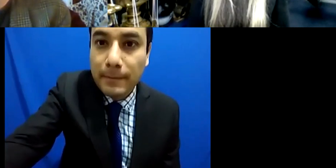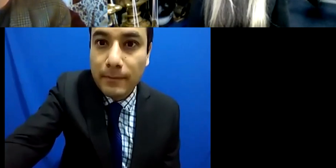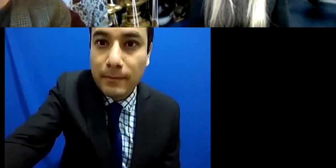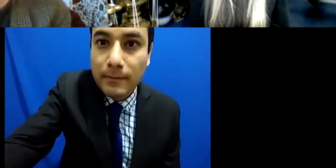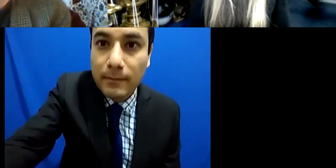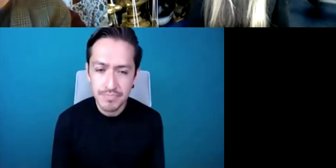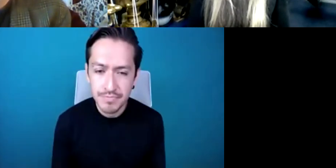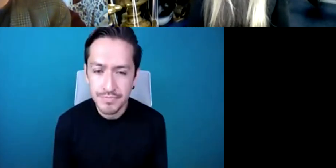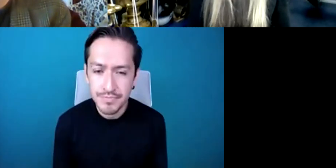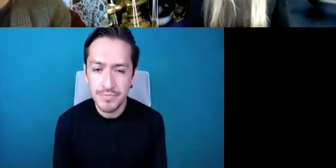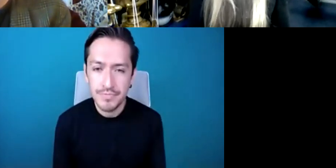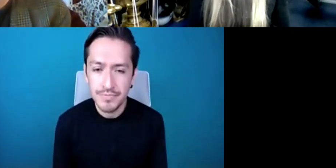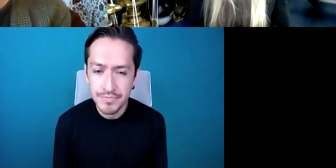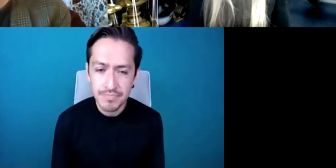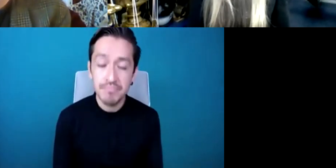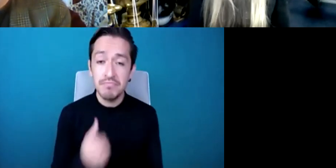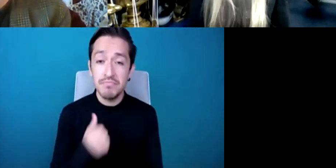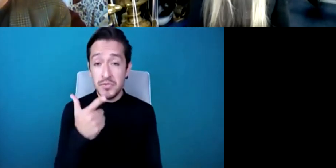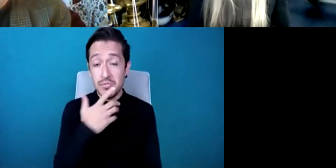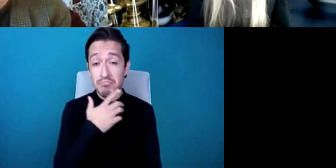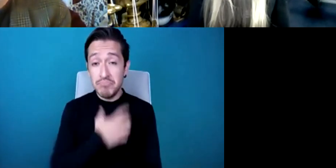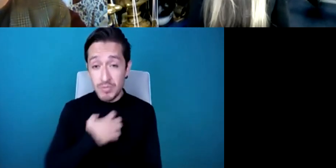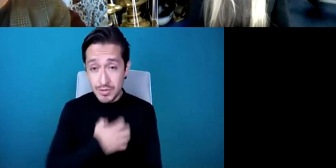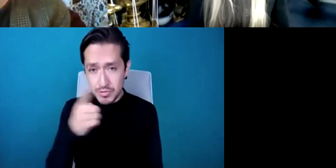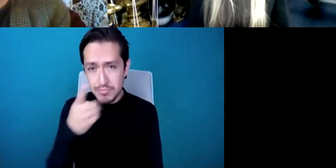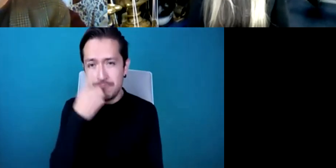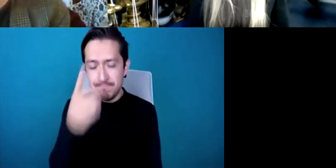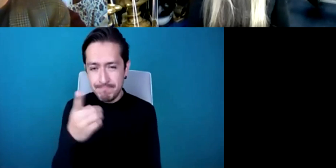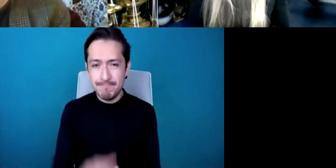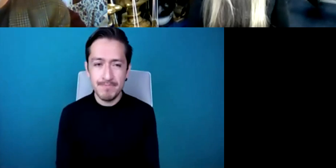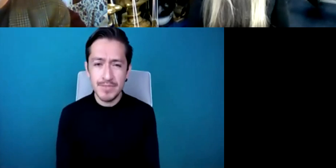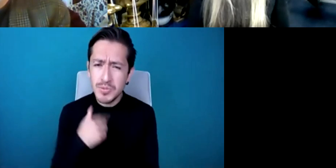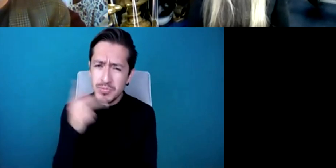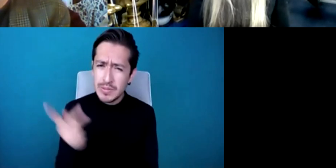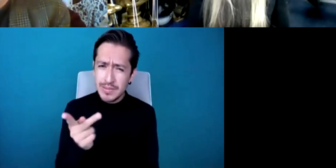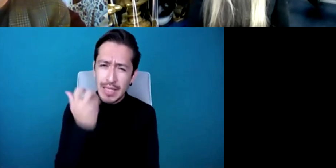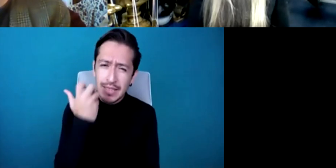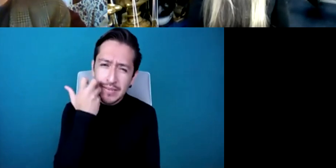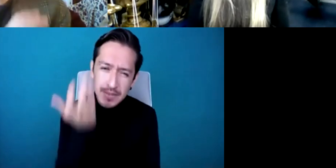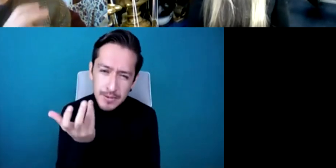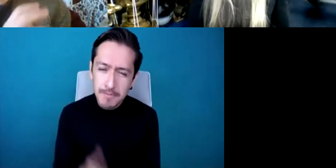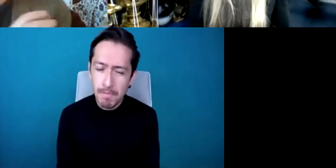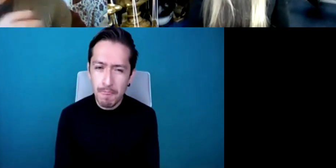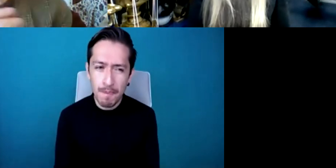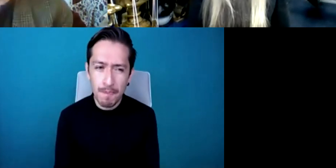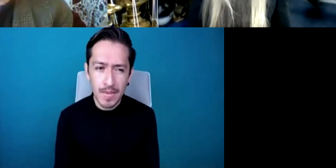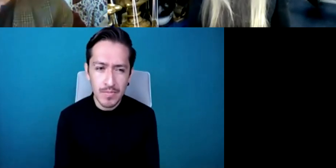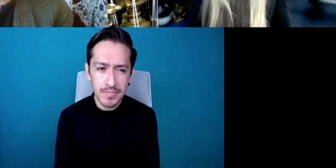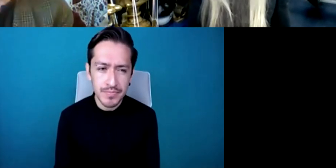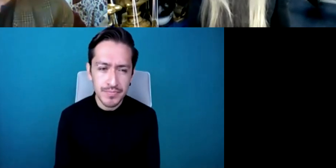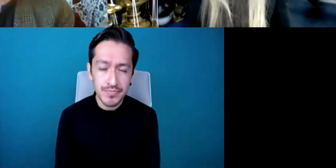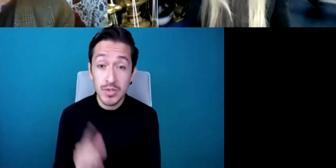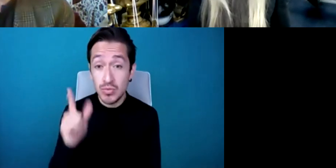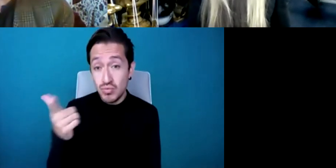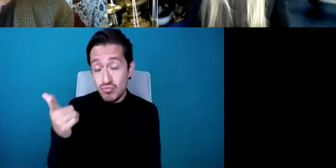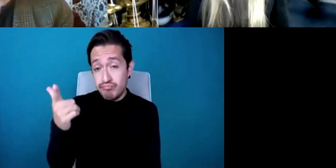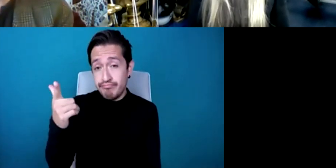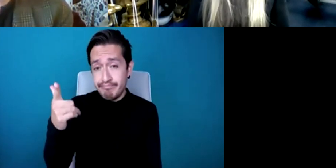so I'm very happy that you're mentioning this and I want to ask you during your later career